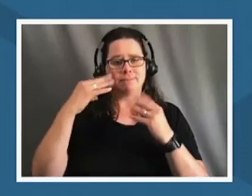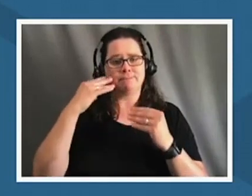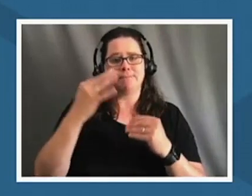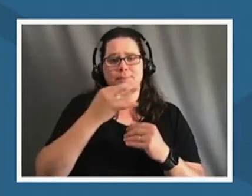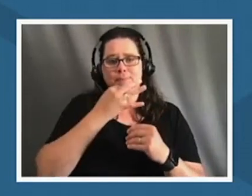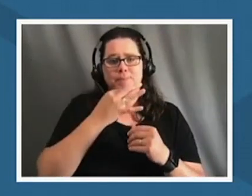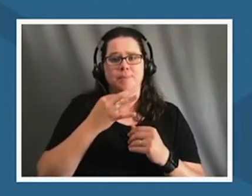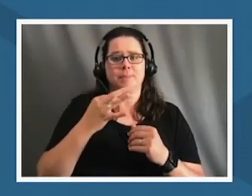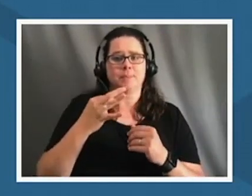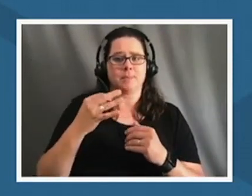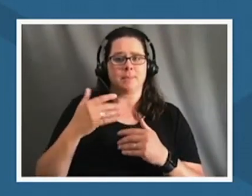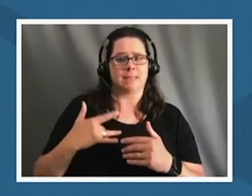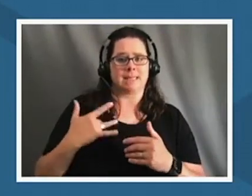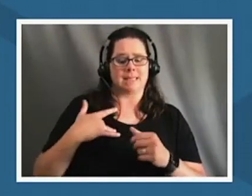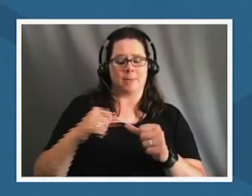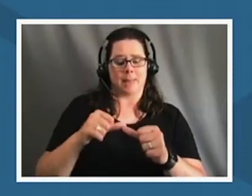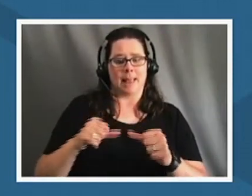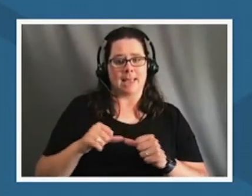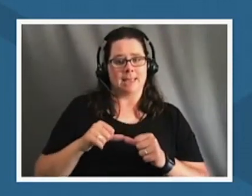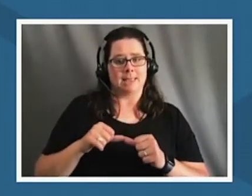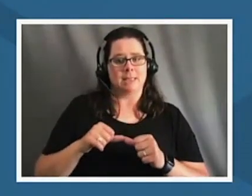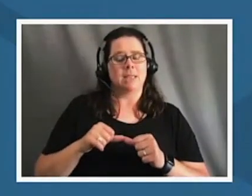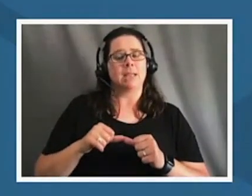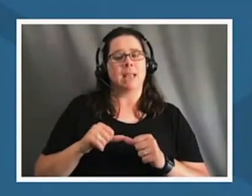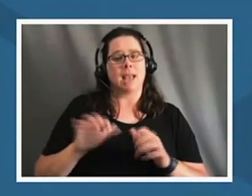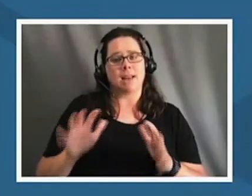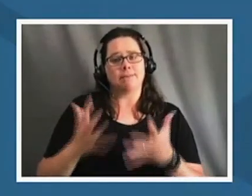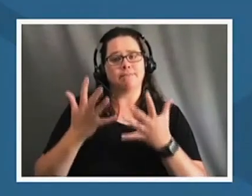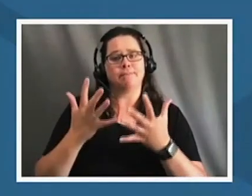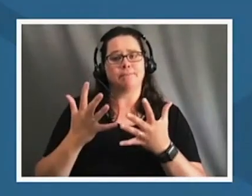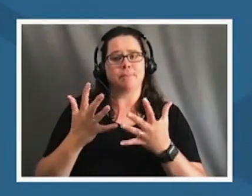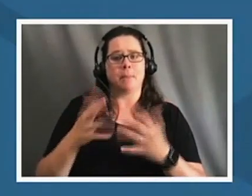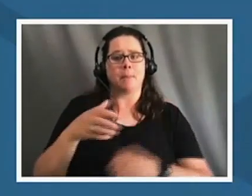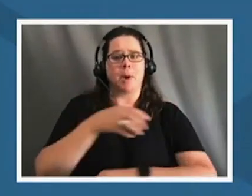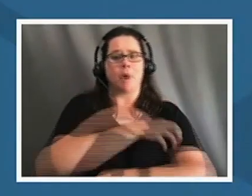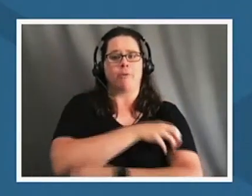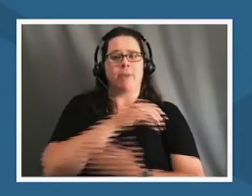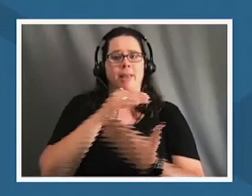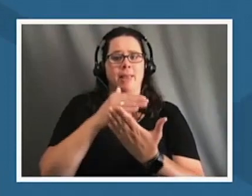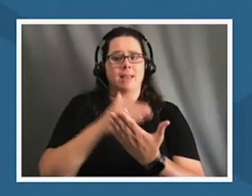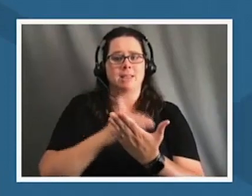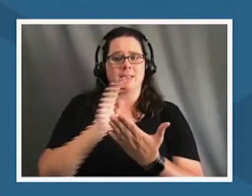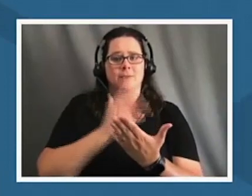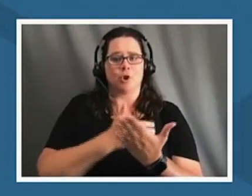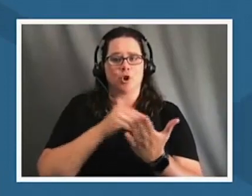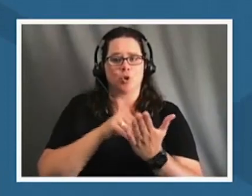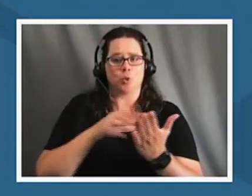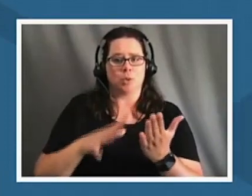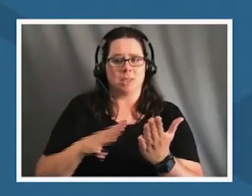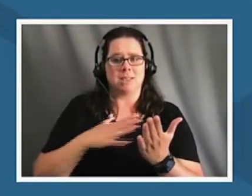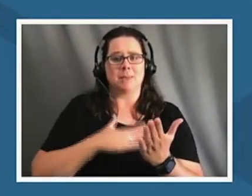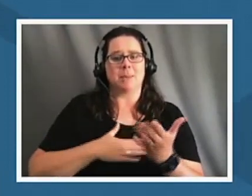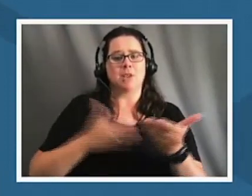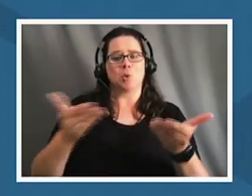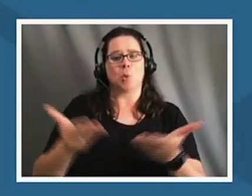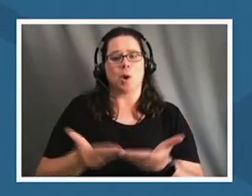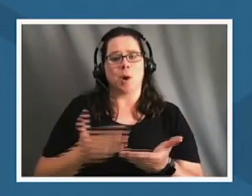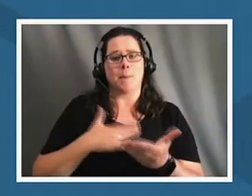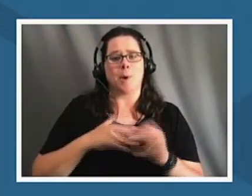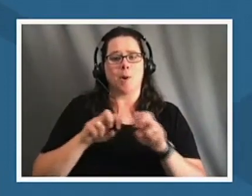sense of place can elicit powerful lessons for our students